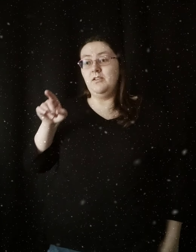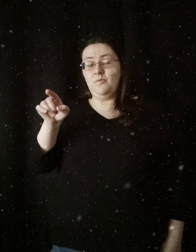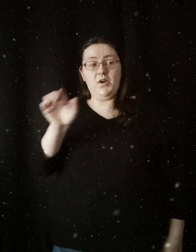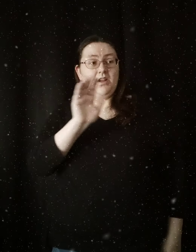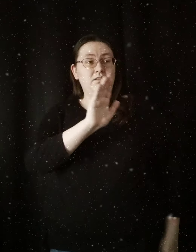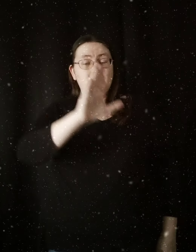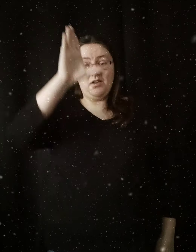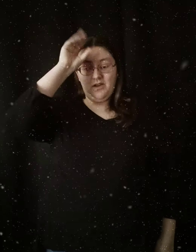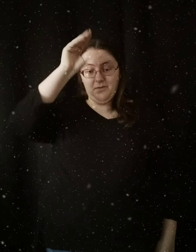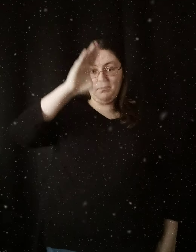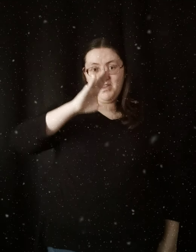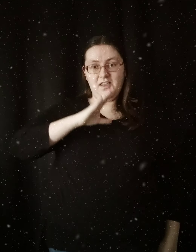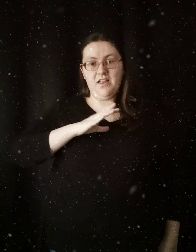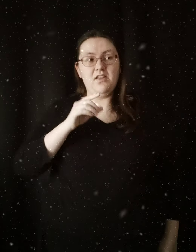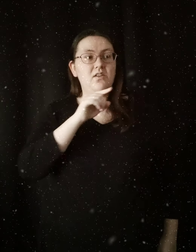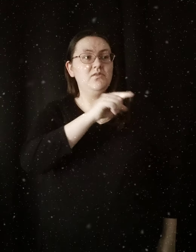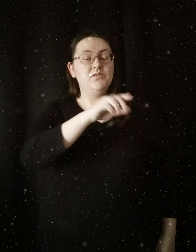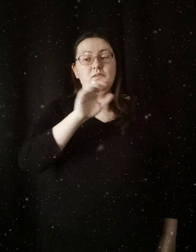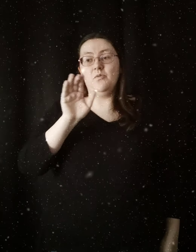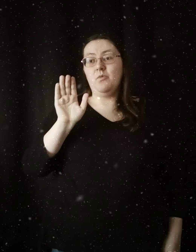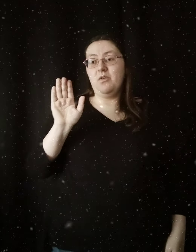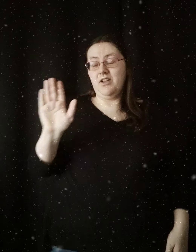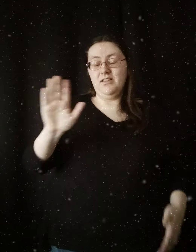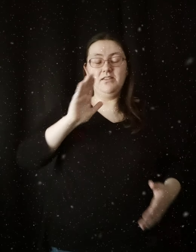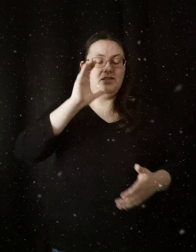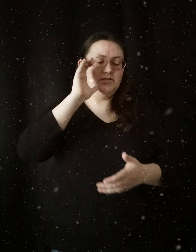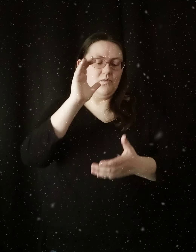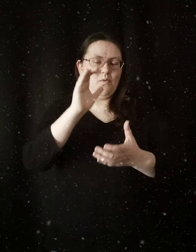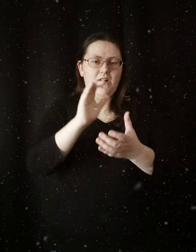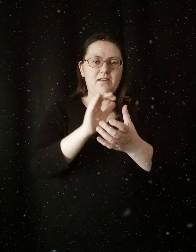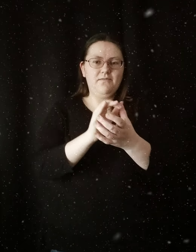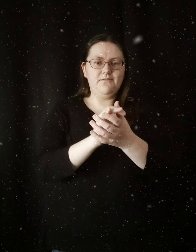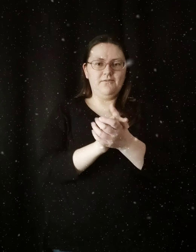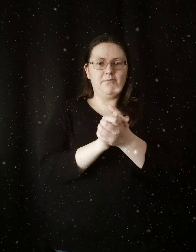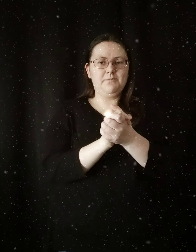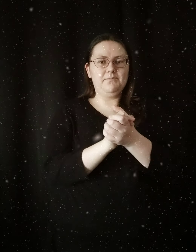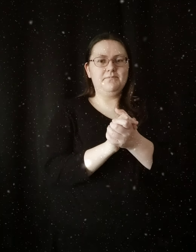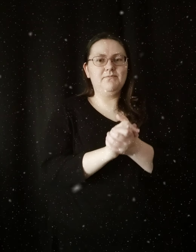He was her man, she was his wife